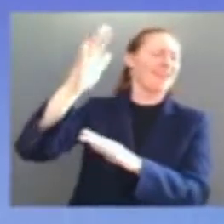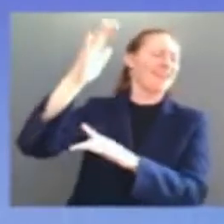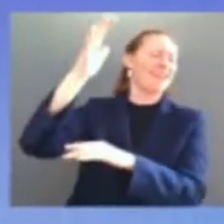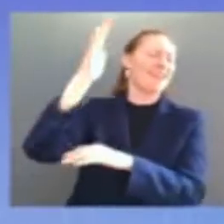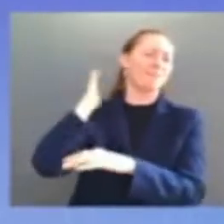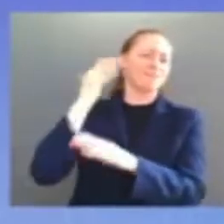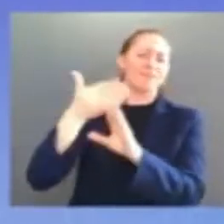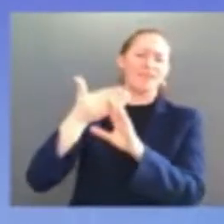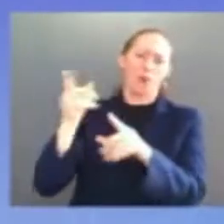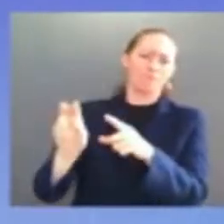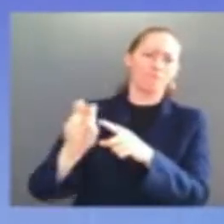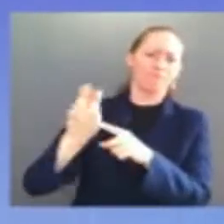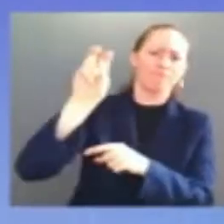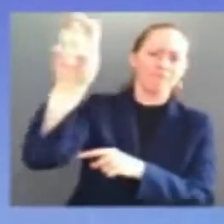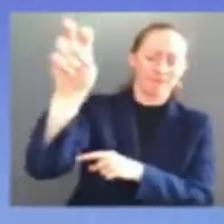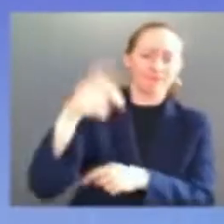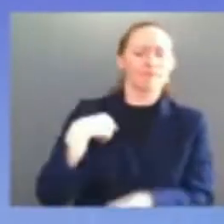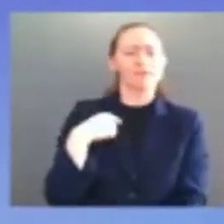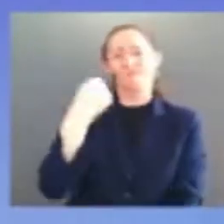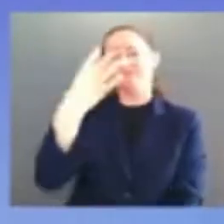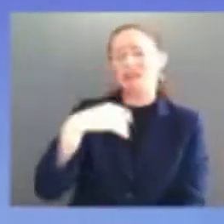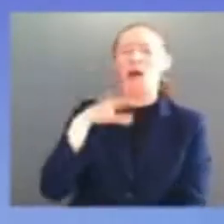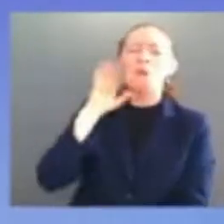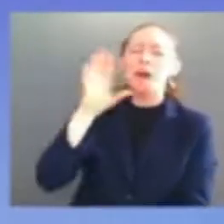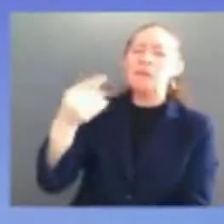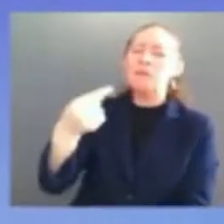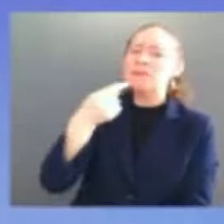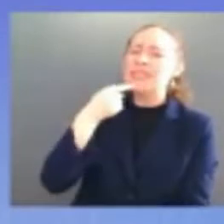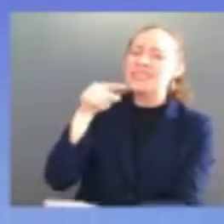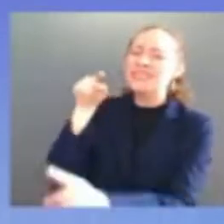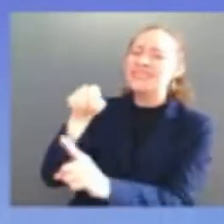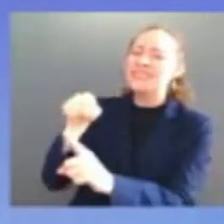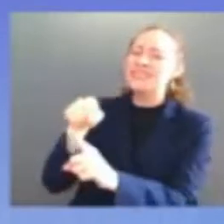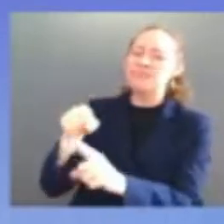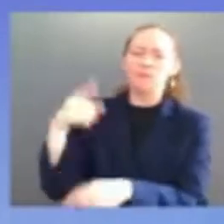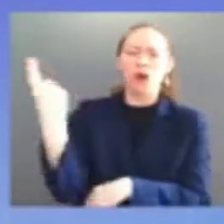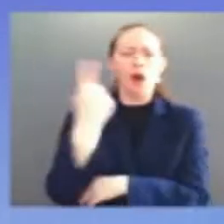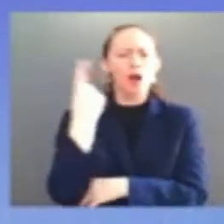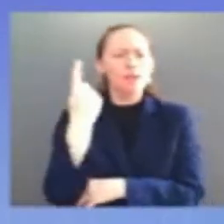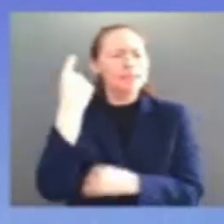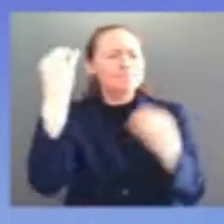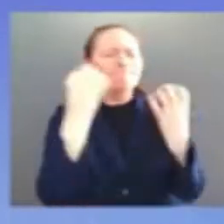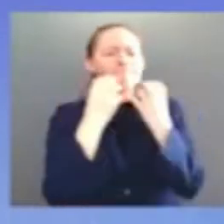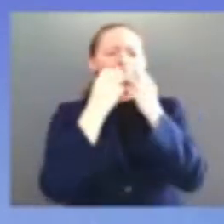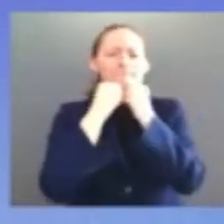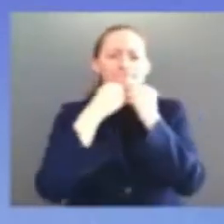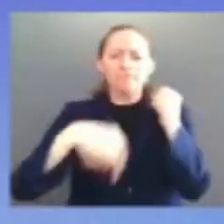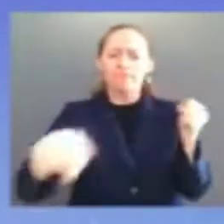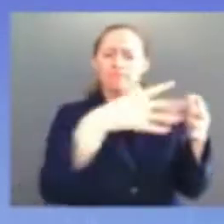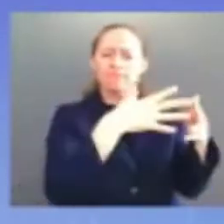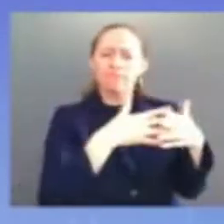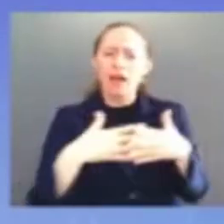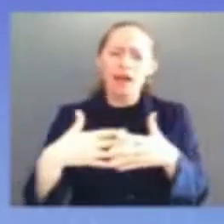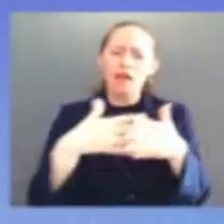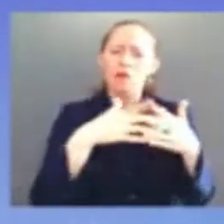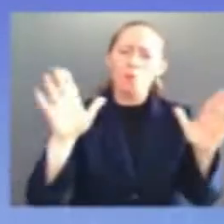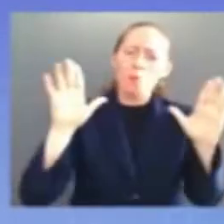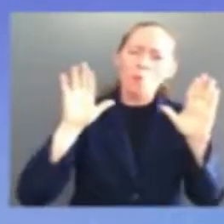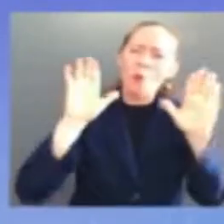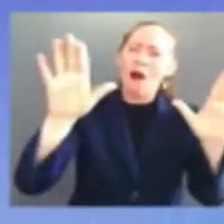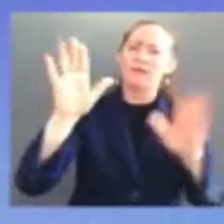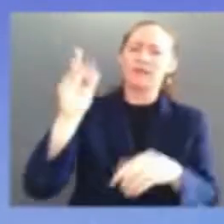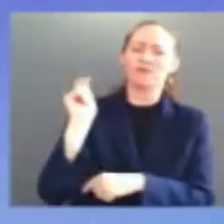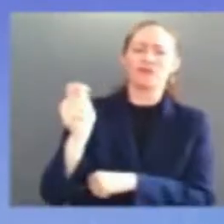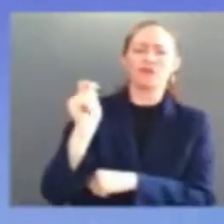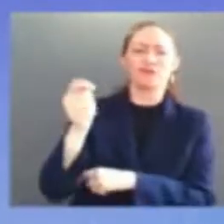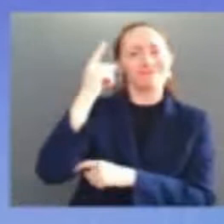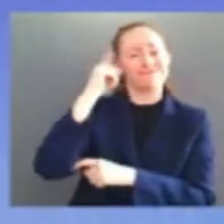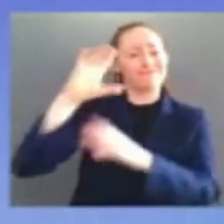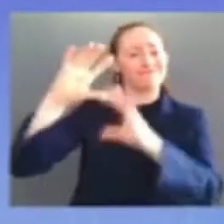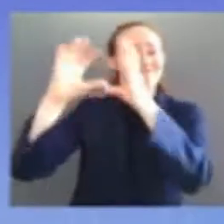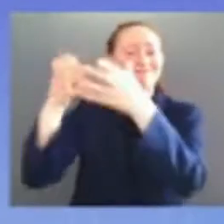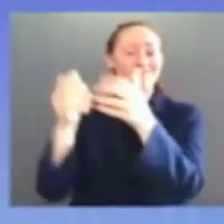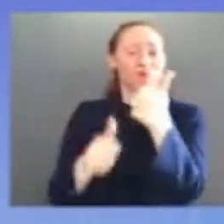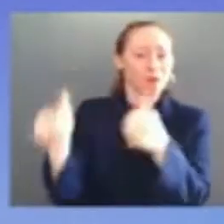he's a patriot an extraordinary public service and a great justice supreme court and folks